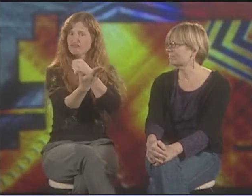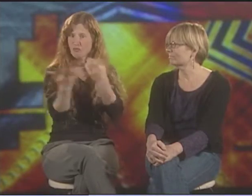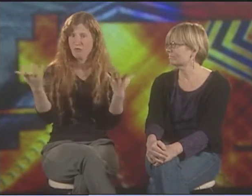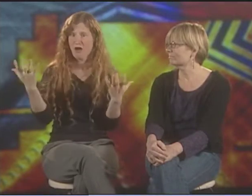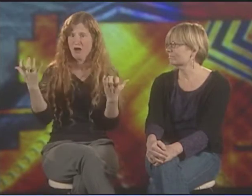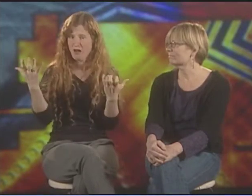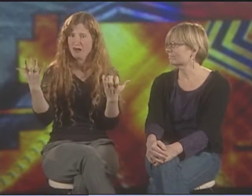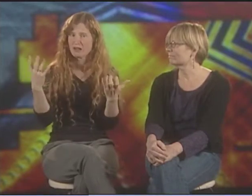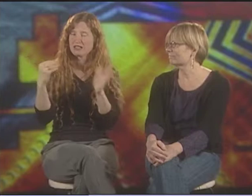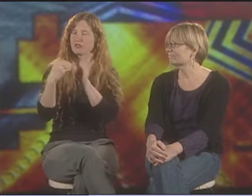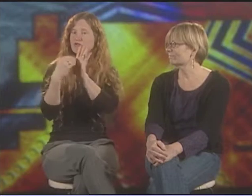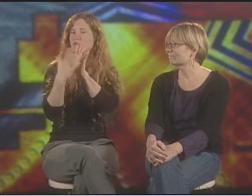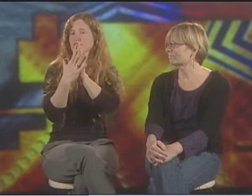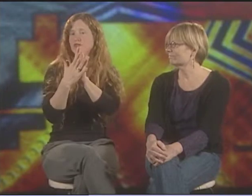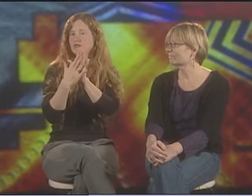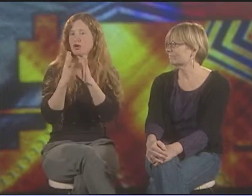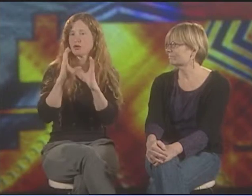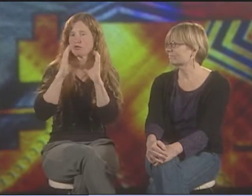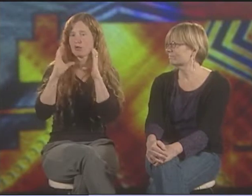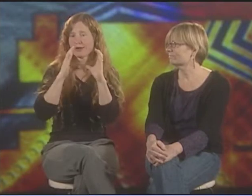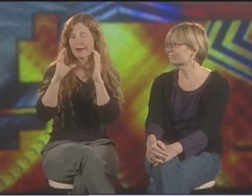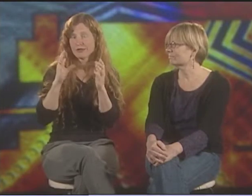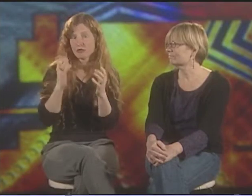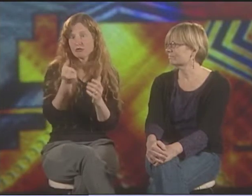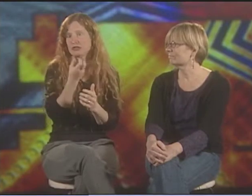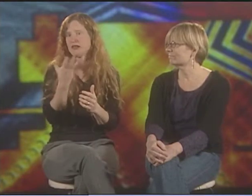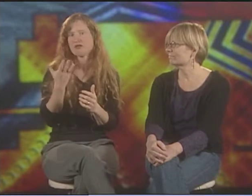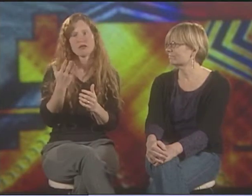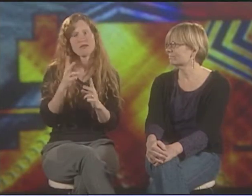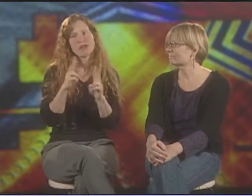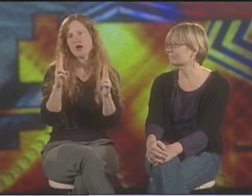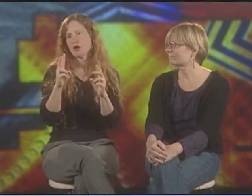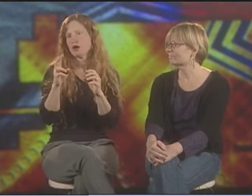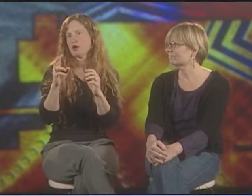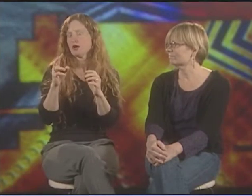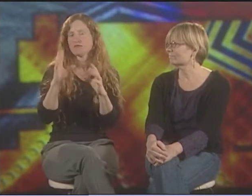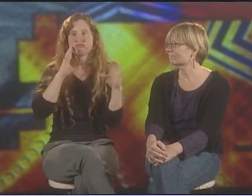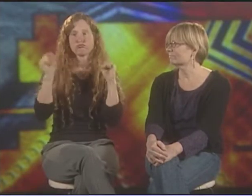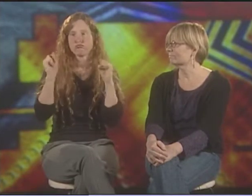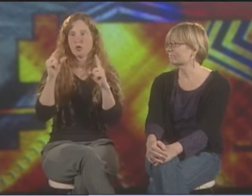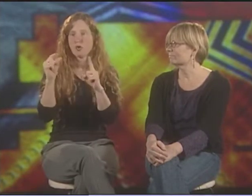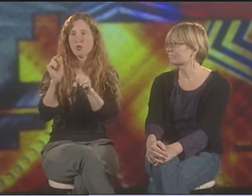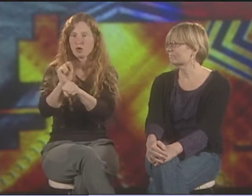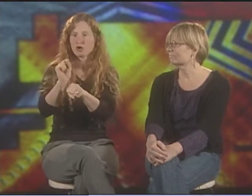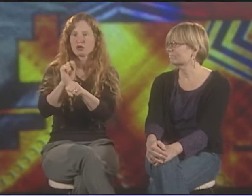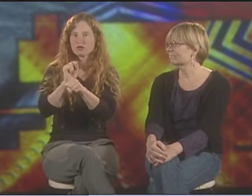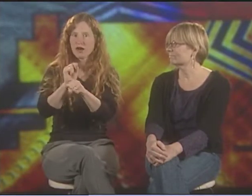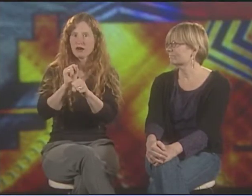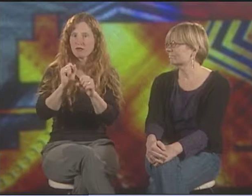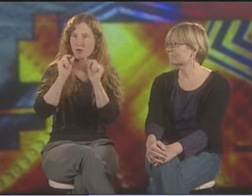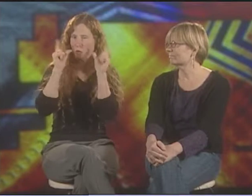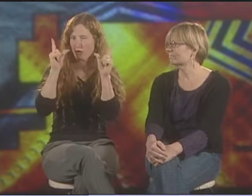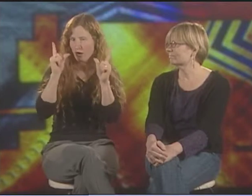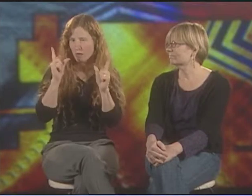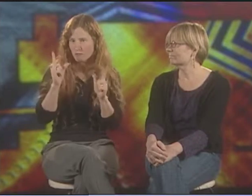OF KIND OF SHIRKING OFF THE OPPRESSION AND THE COMMUNICATION DIFFICULTIES. I MEAN, IT'S VERY CLEAR WORKS